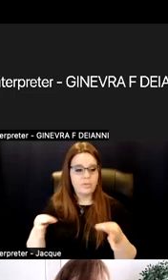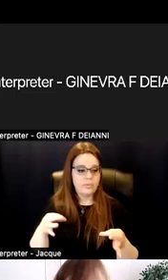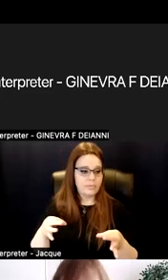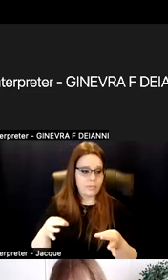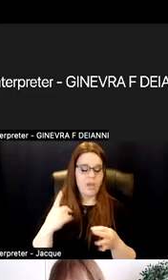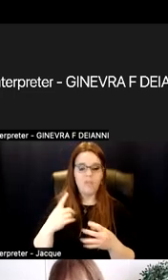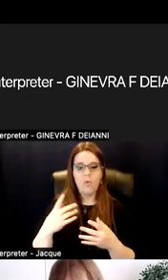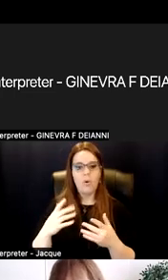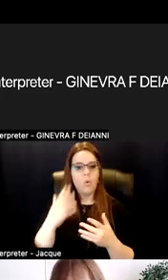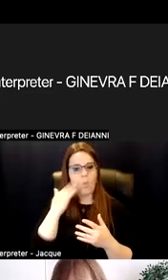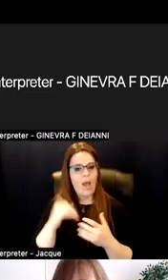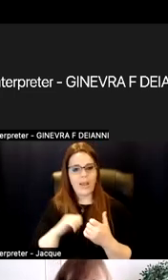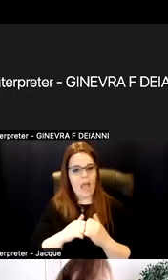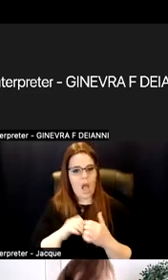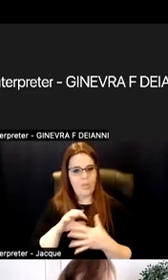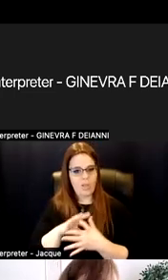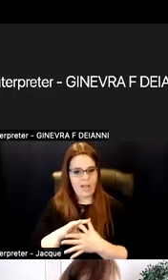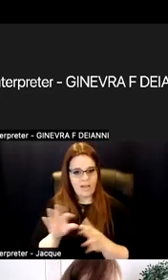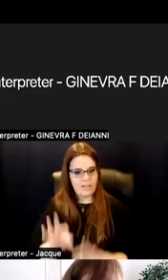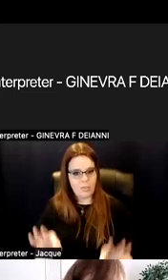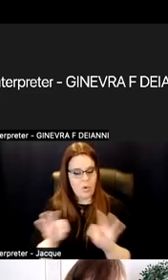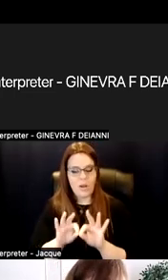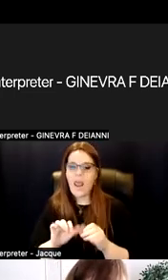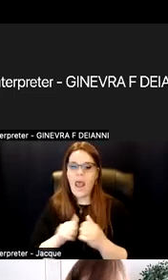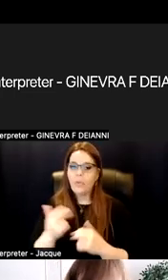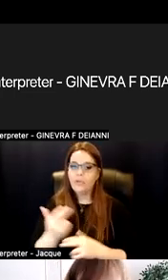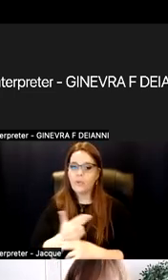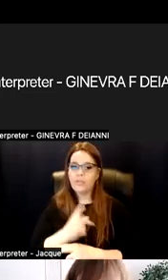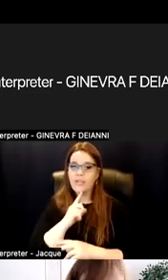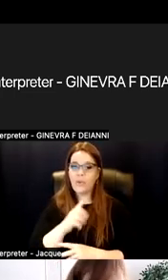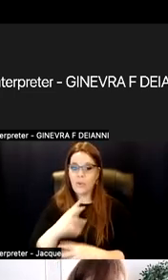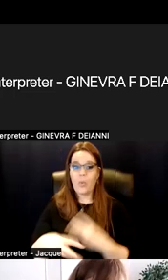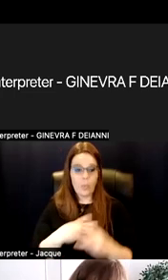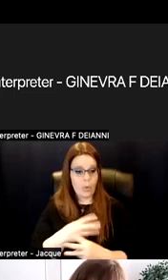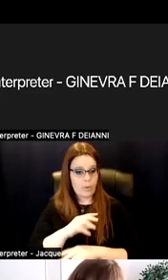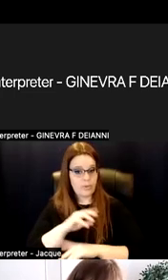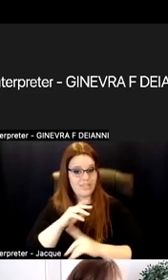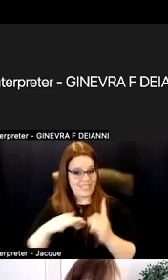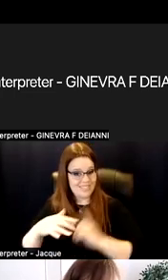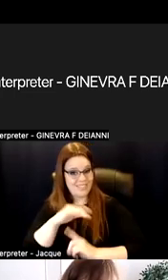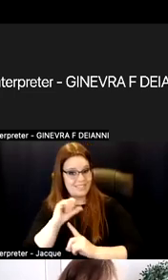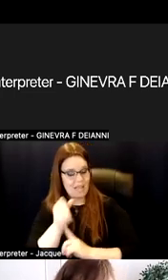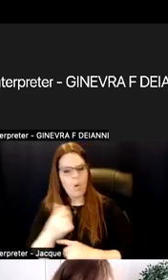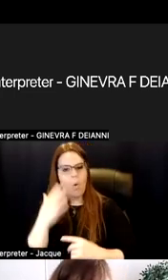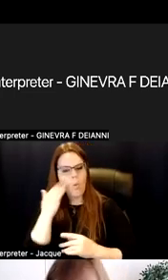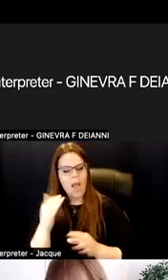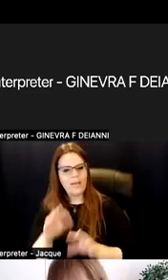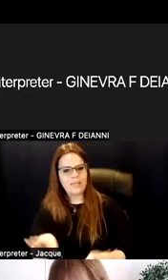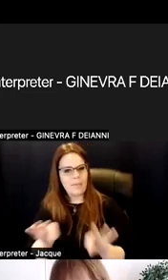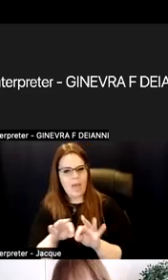relevant and how it is used in real-world settings? Why does it matter? How might they use this?